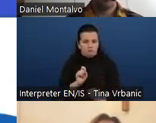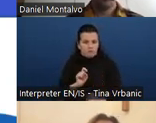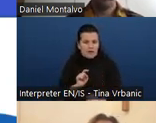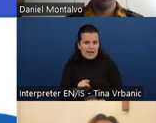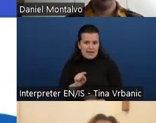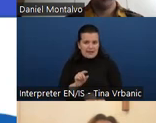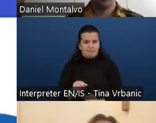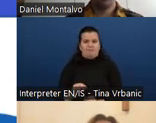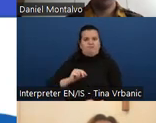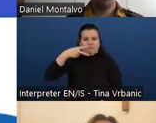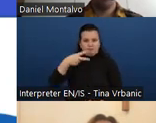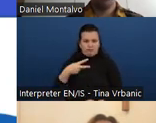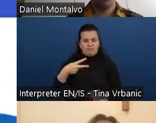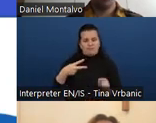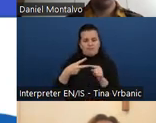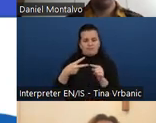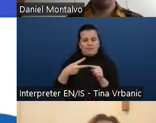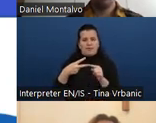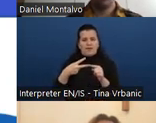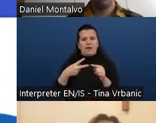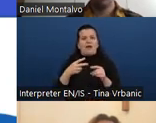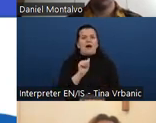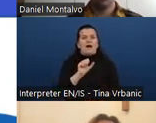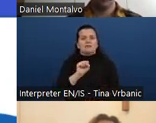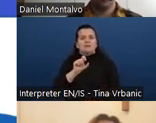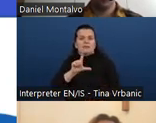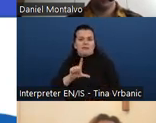Microphones are muted to prevent any background noise or disruptions.